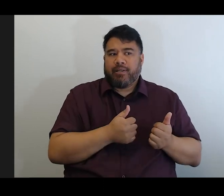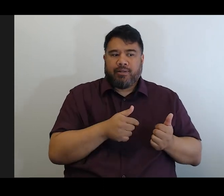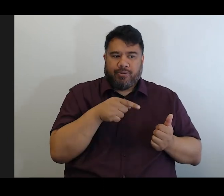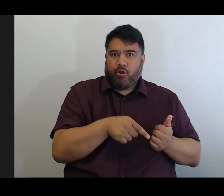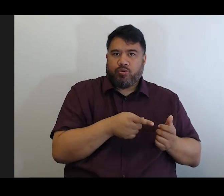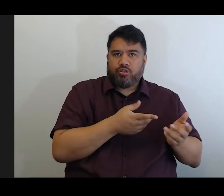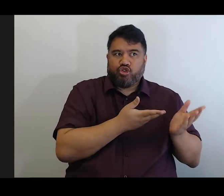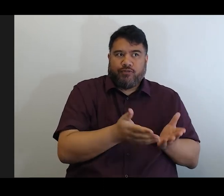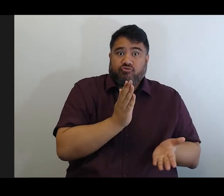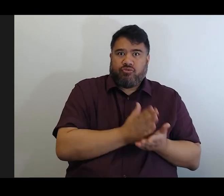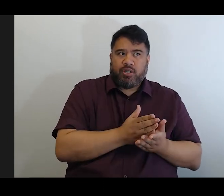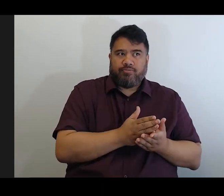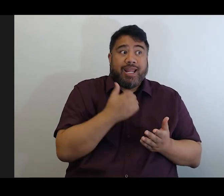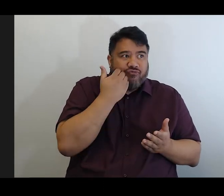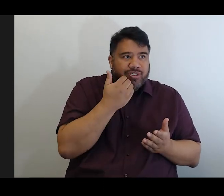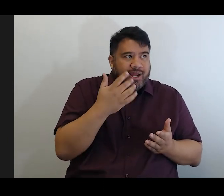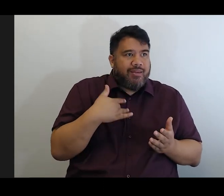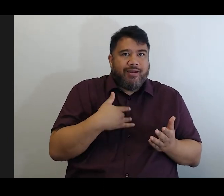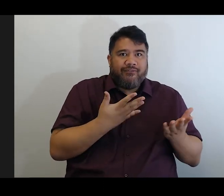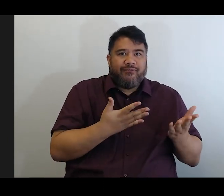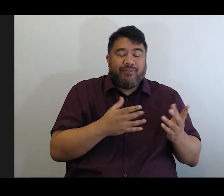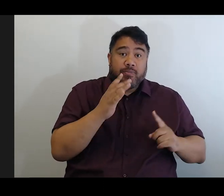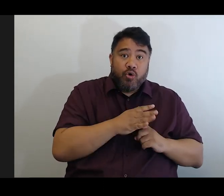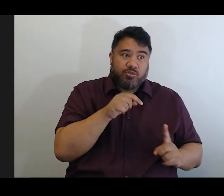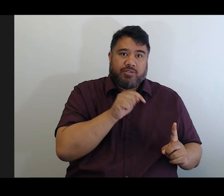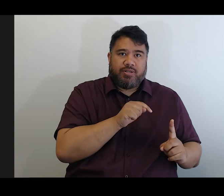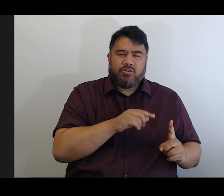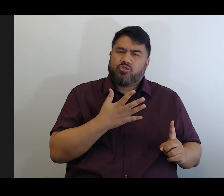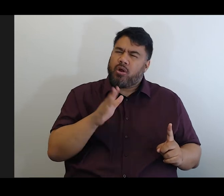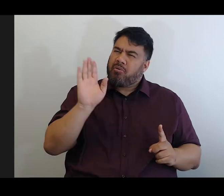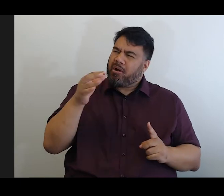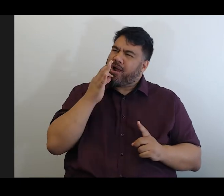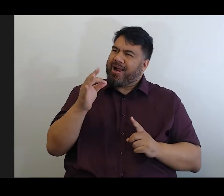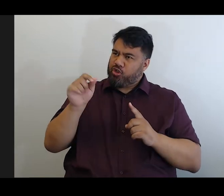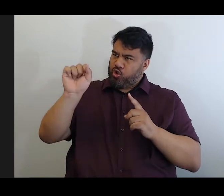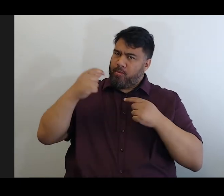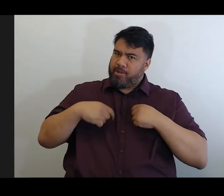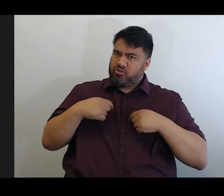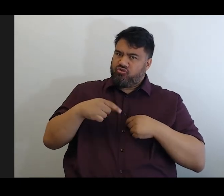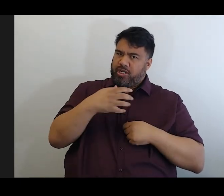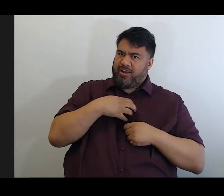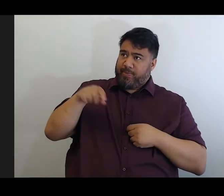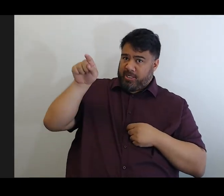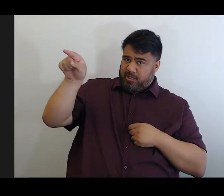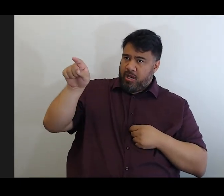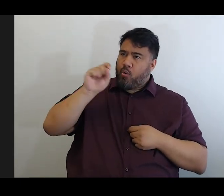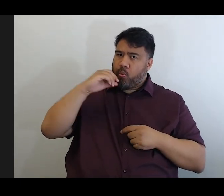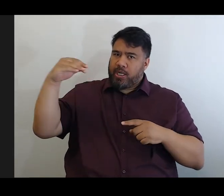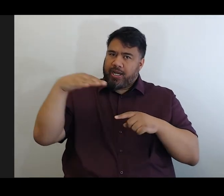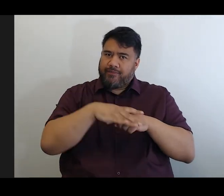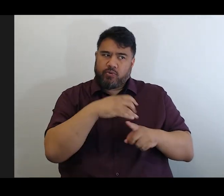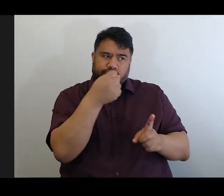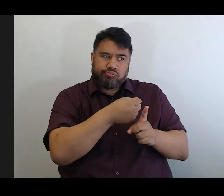and are really important. So how do you see the Ministry’s, sort of, I guess, relationship with local councils.